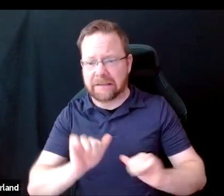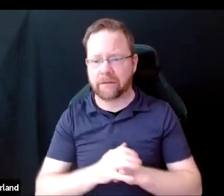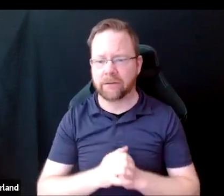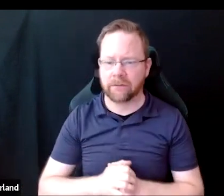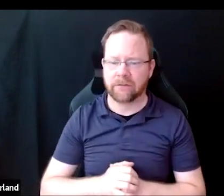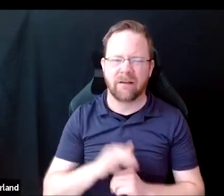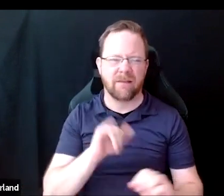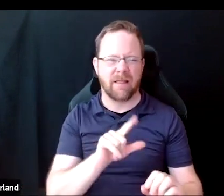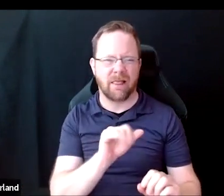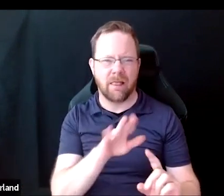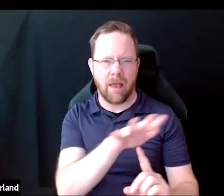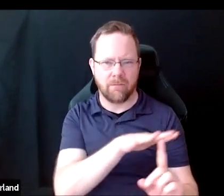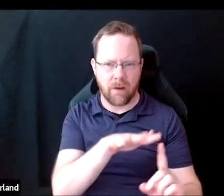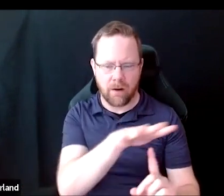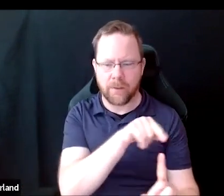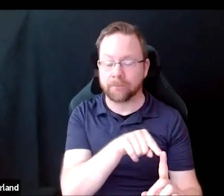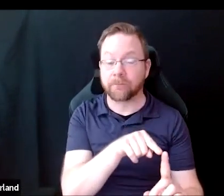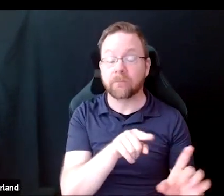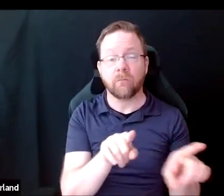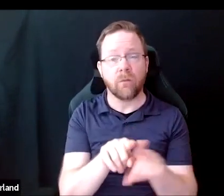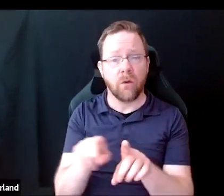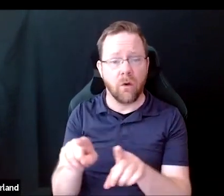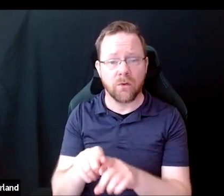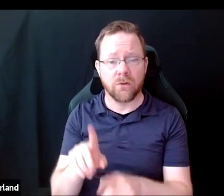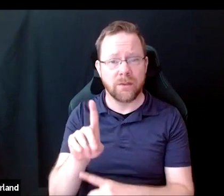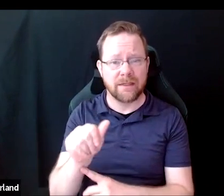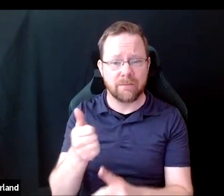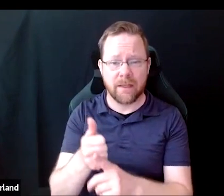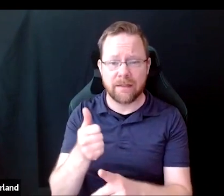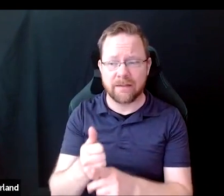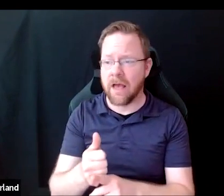Another is the issue that disability is not discuss openly that much